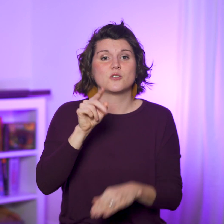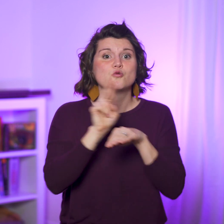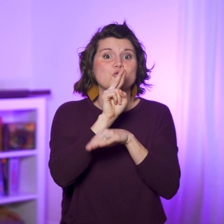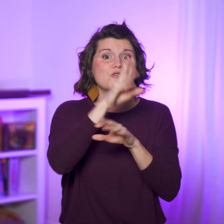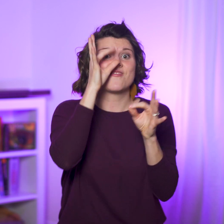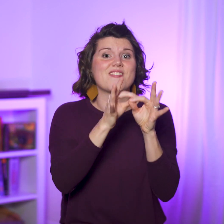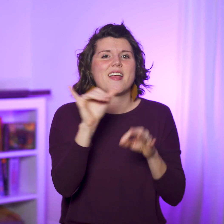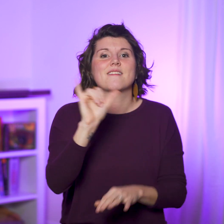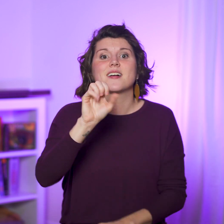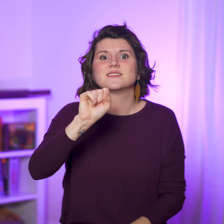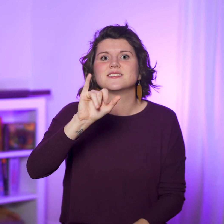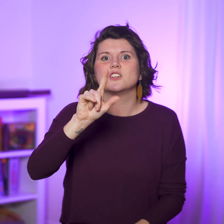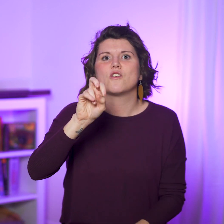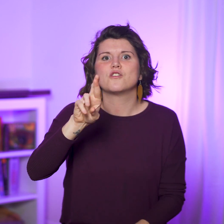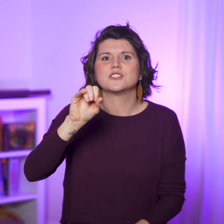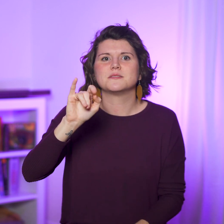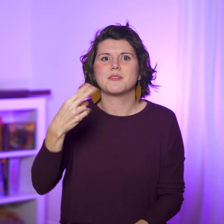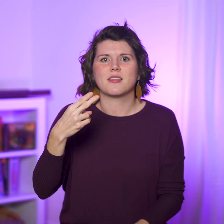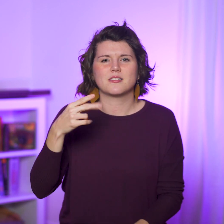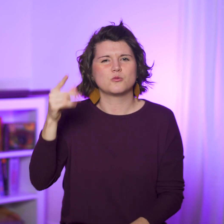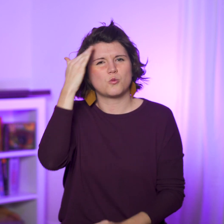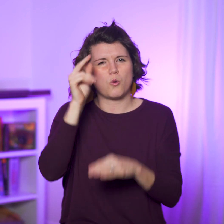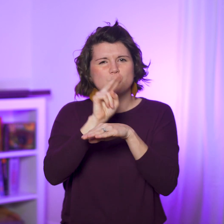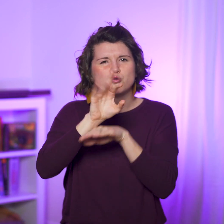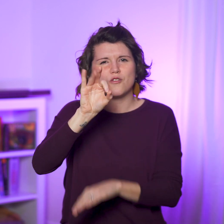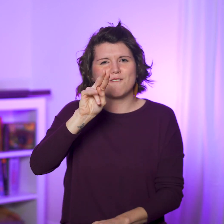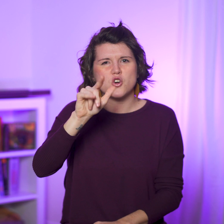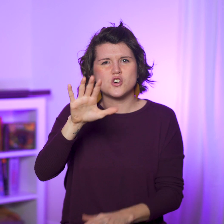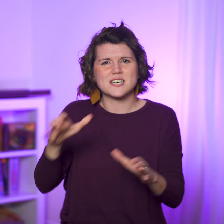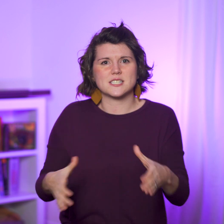He uses faith like a silversmith uses a furnace—